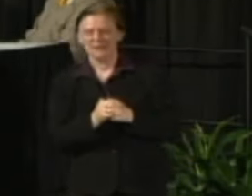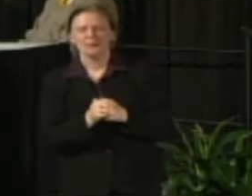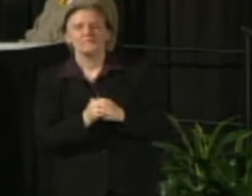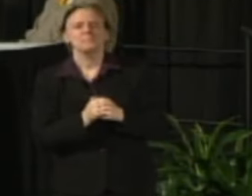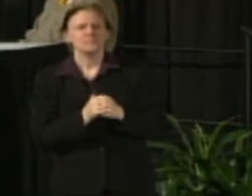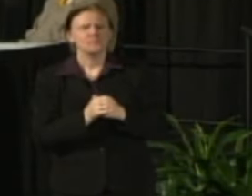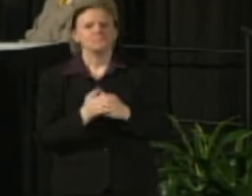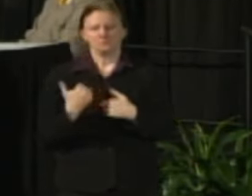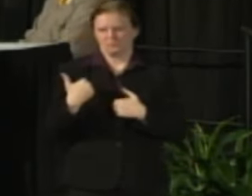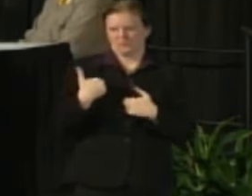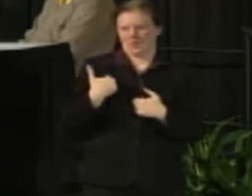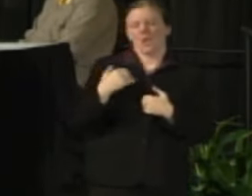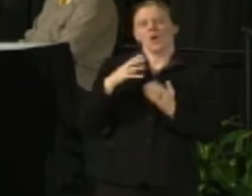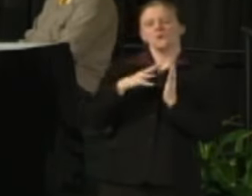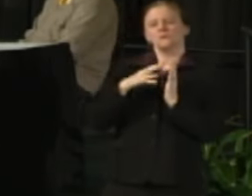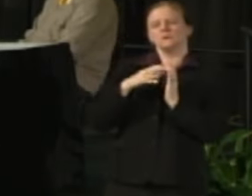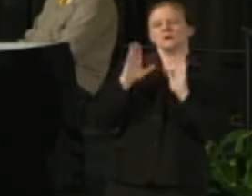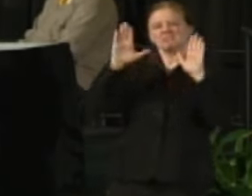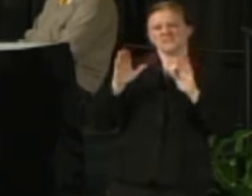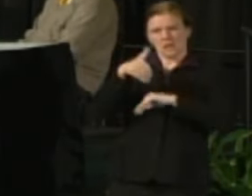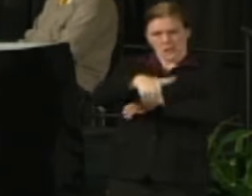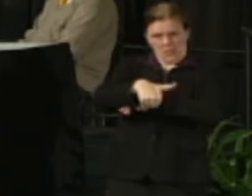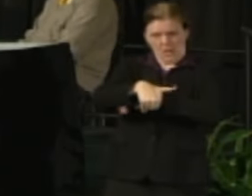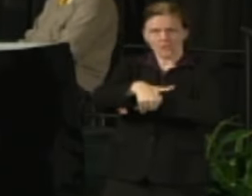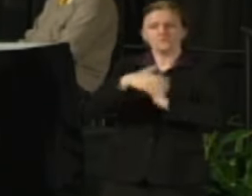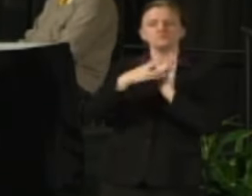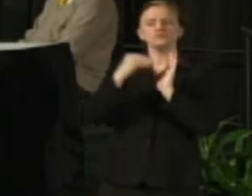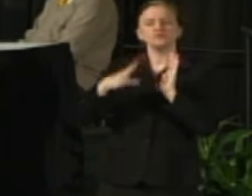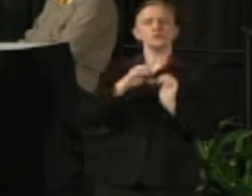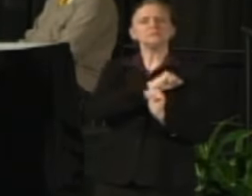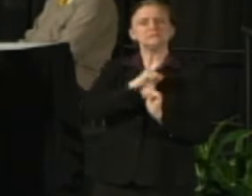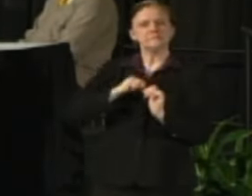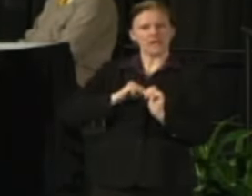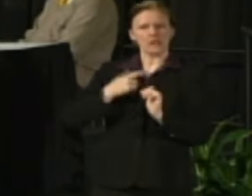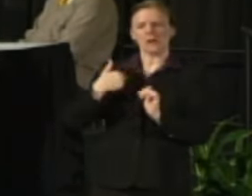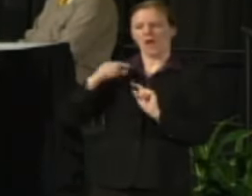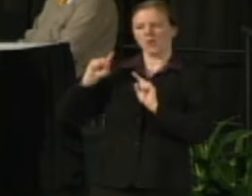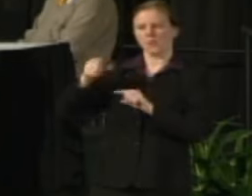on Sunday night and had a good engagement with them and I think it was very helpful